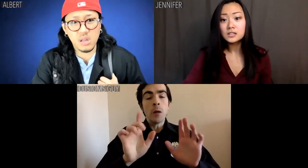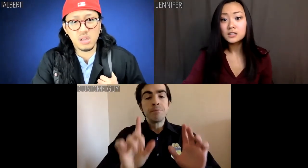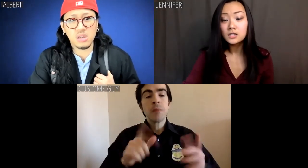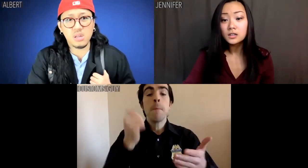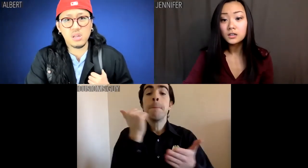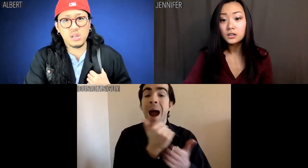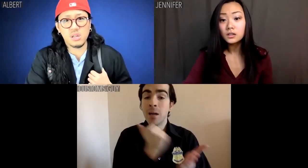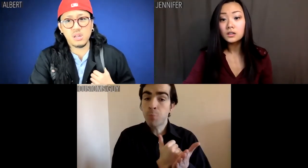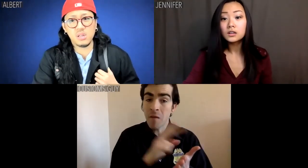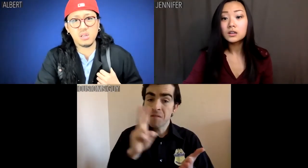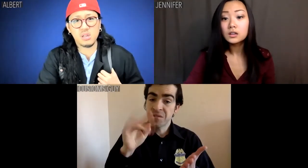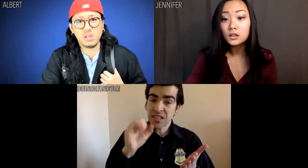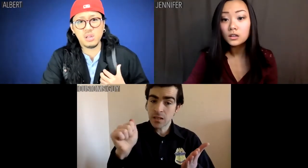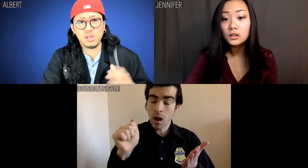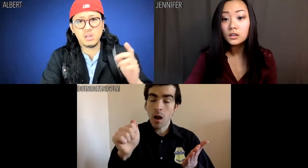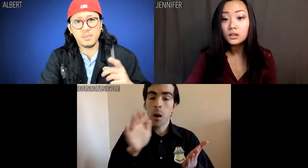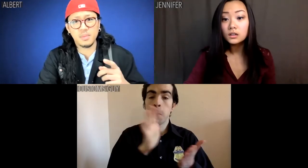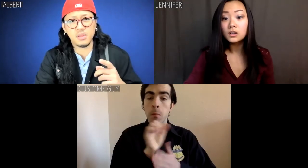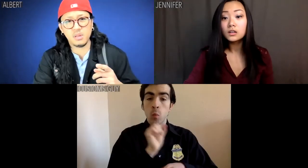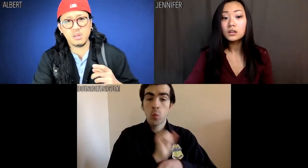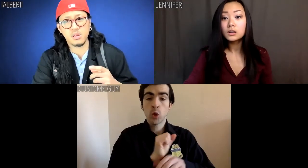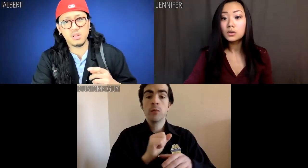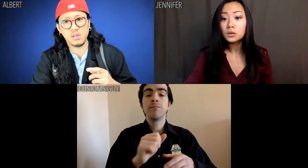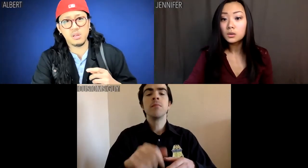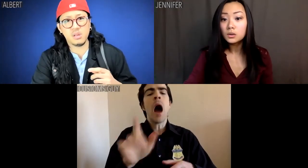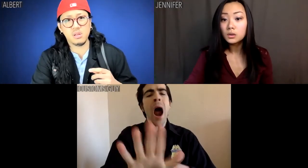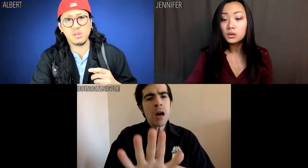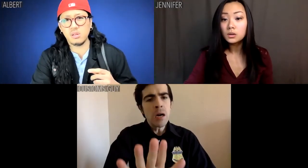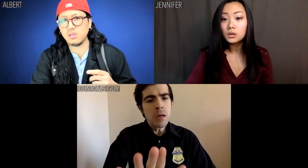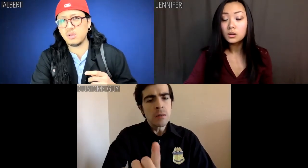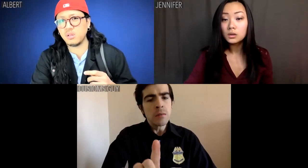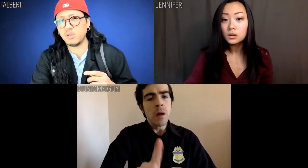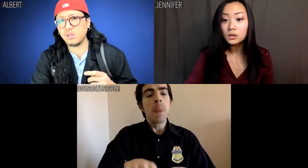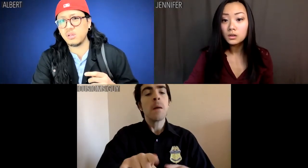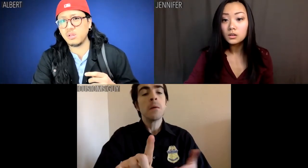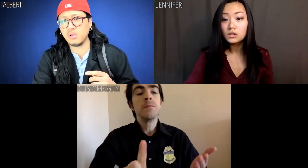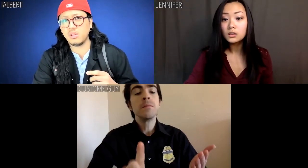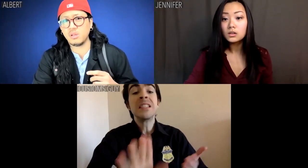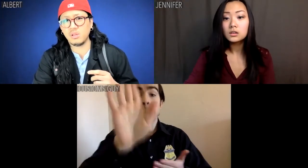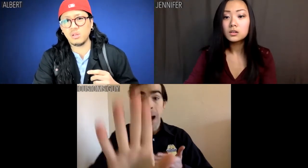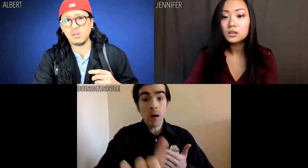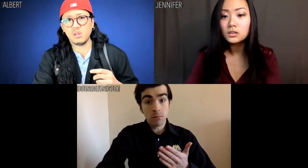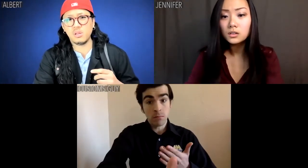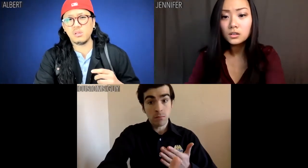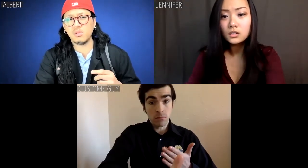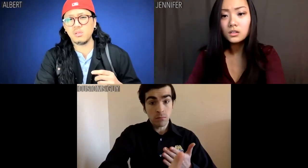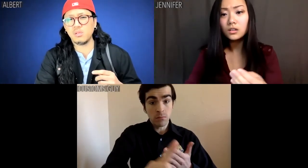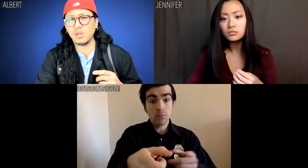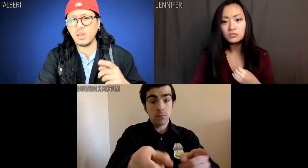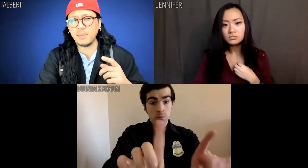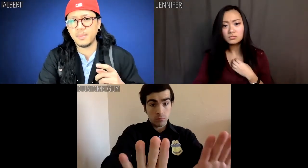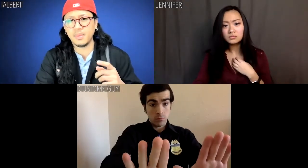Customs guy: Passports, visas and paperwork. Step back, please.